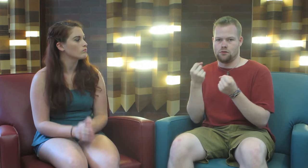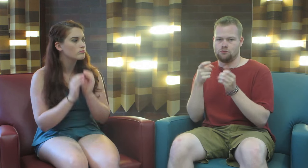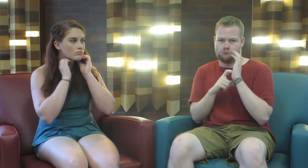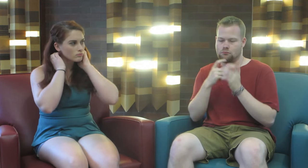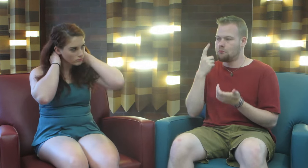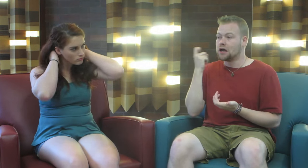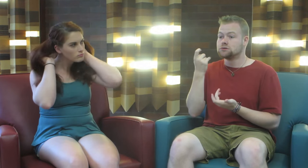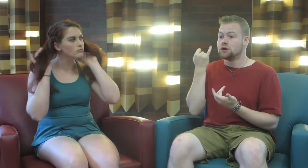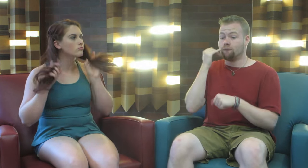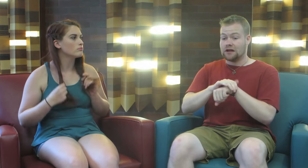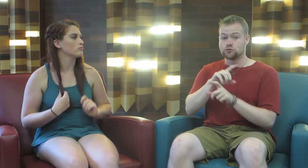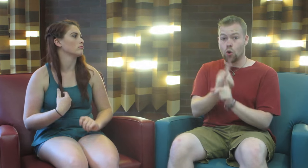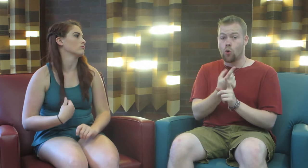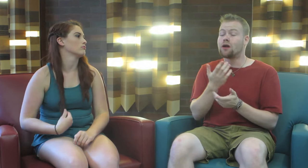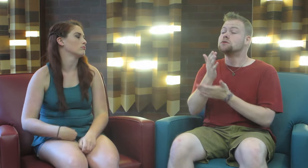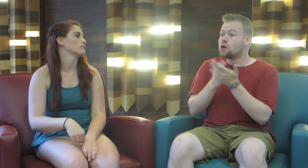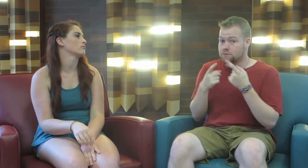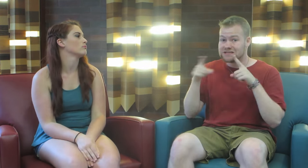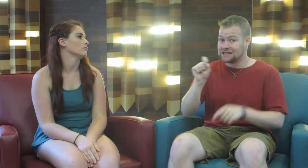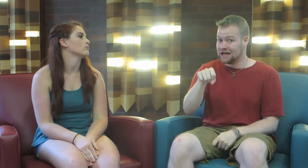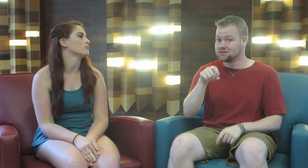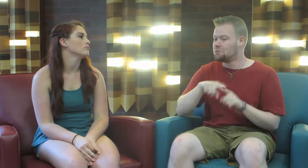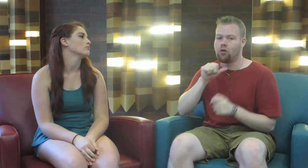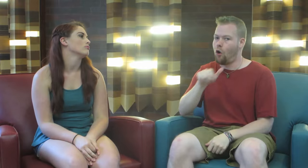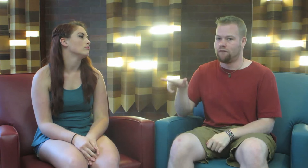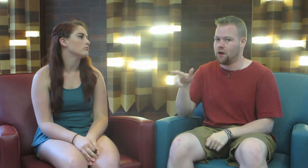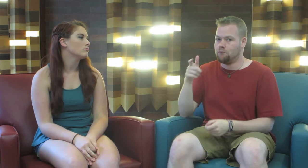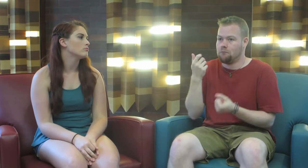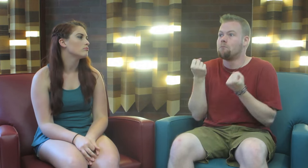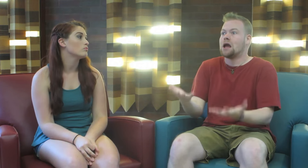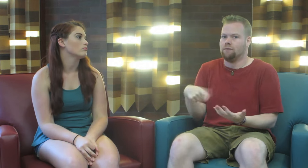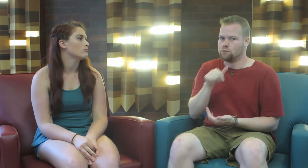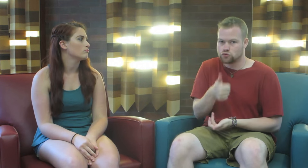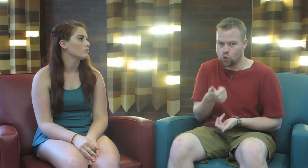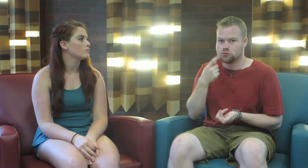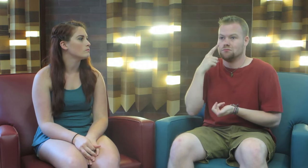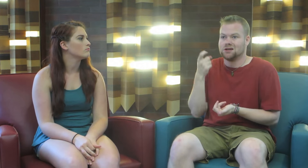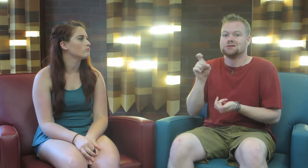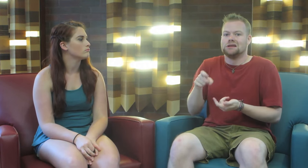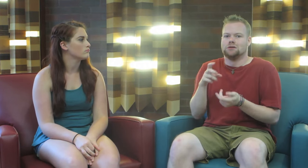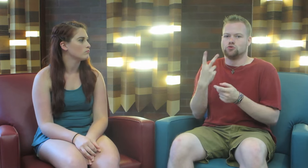Because if it’s English alone, some succeed, yes. But not all of them. Many of them don’t because they need two